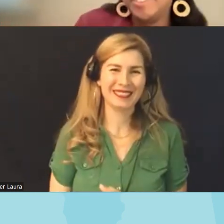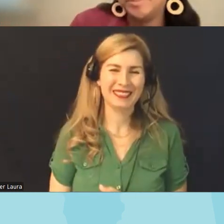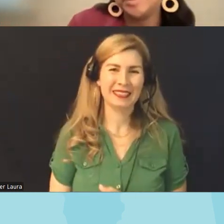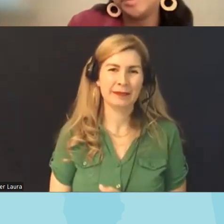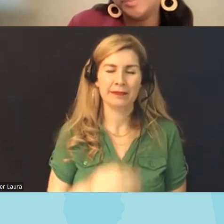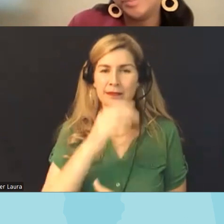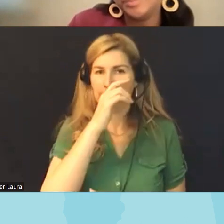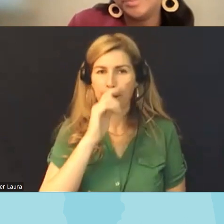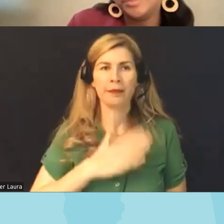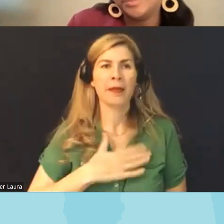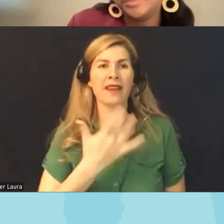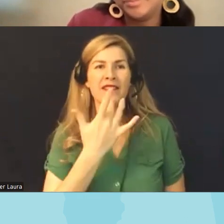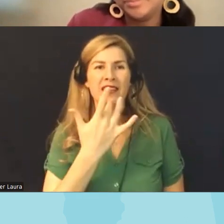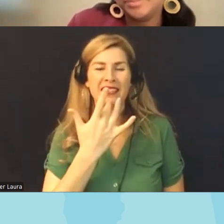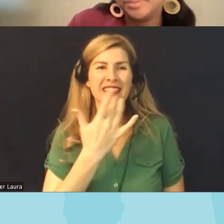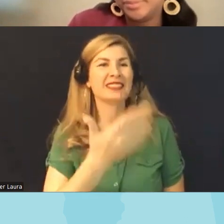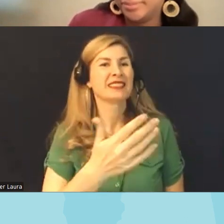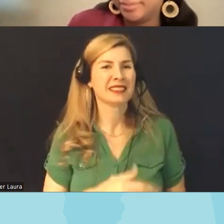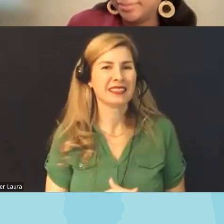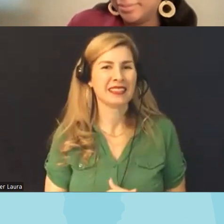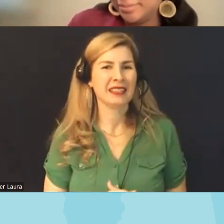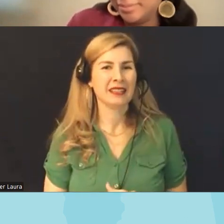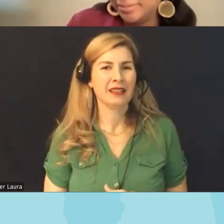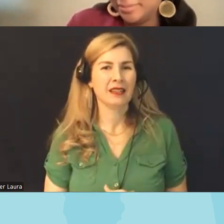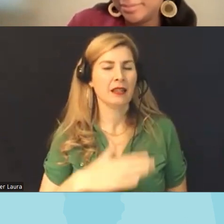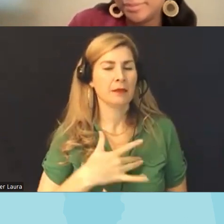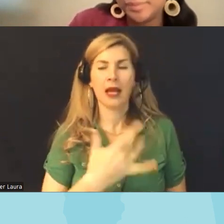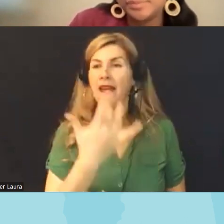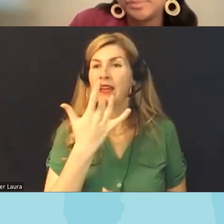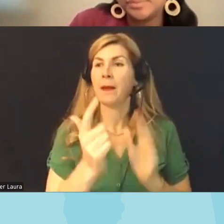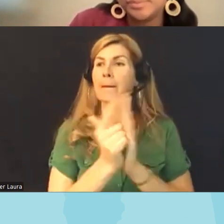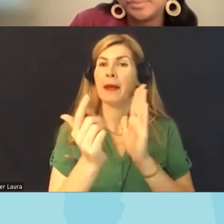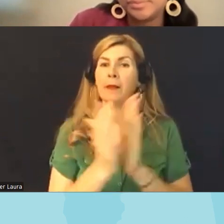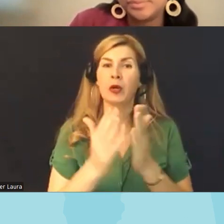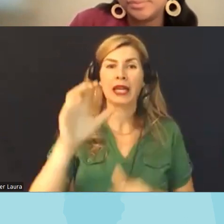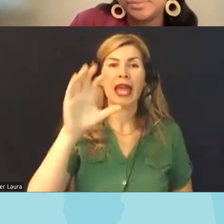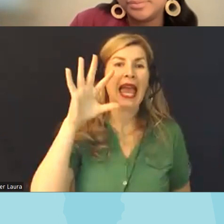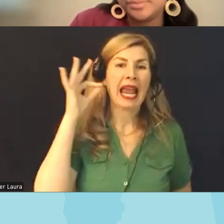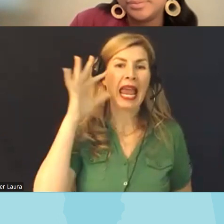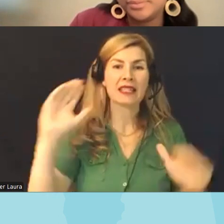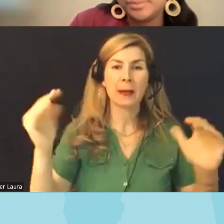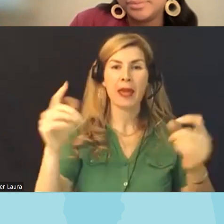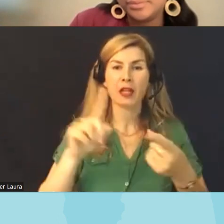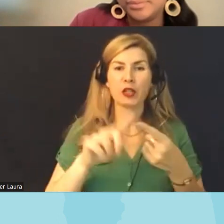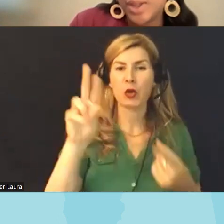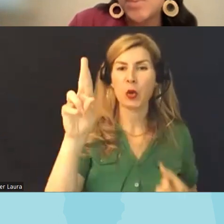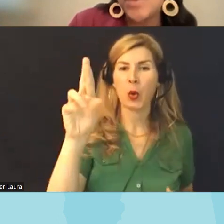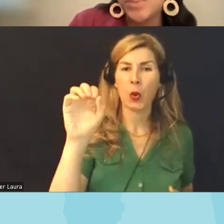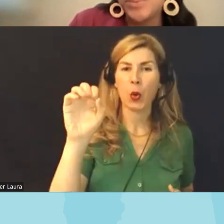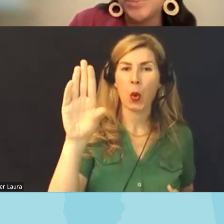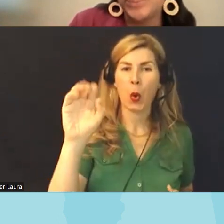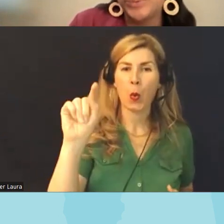my my I love yeah oh my favorite band book is cats versus robots um I like it because